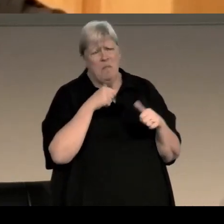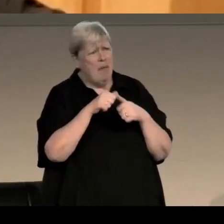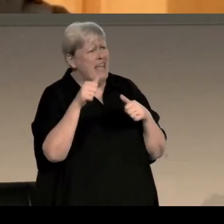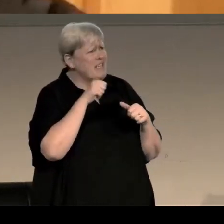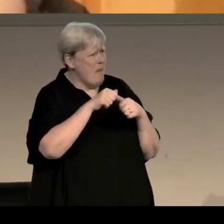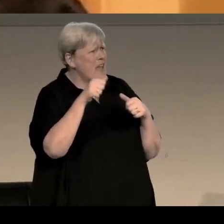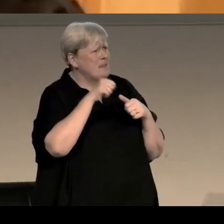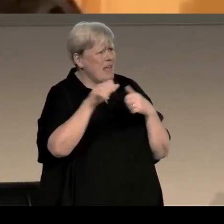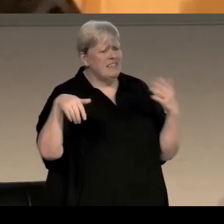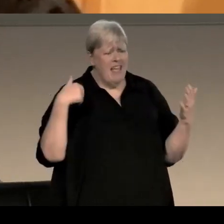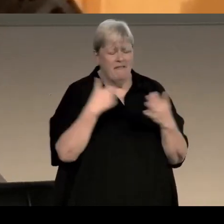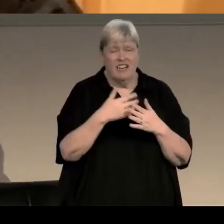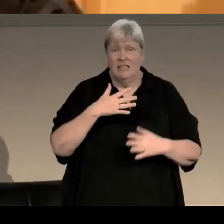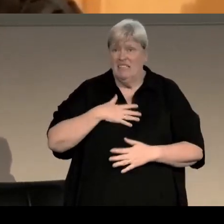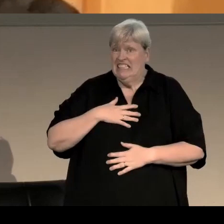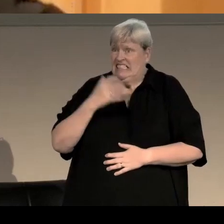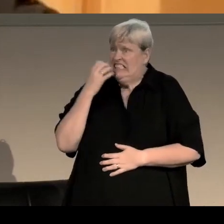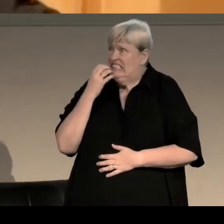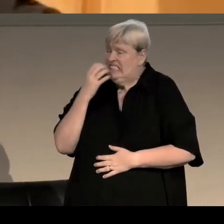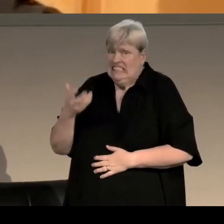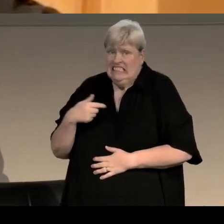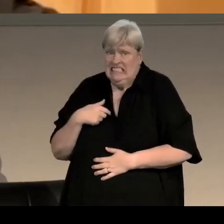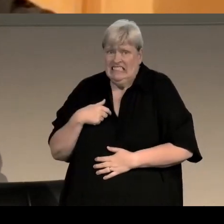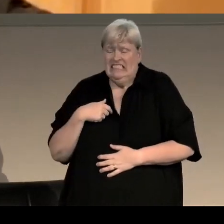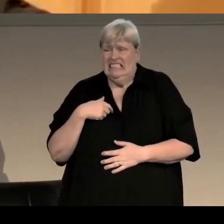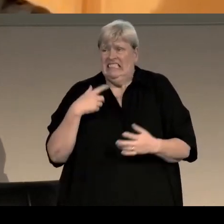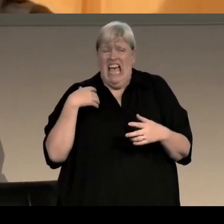And I'm thinking "Oh nooo, is this how it's going to be from now on?"